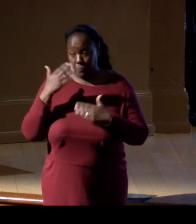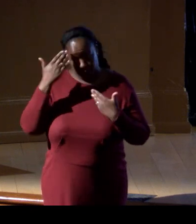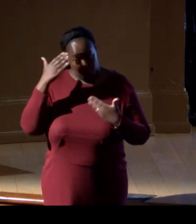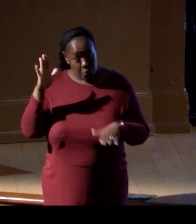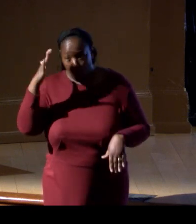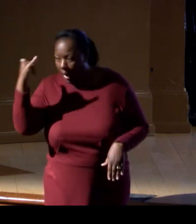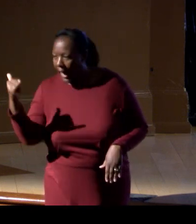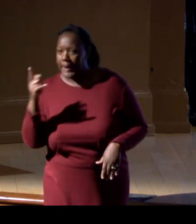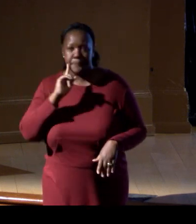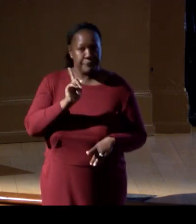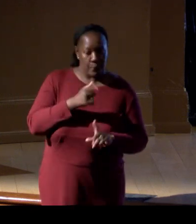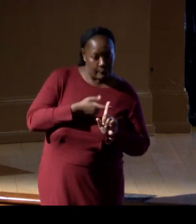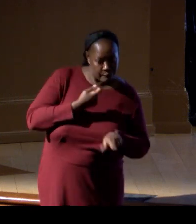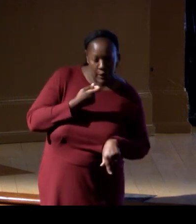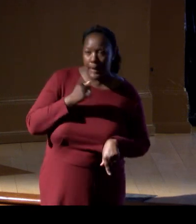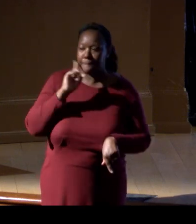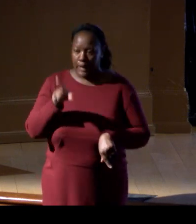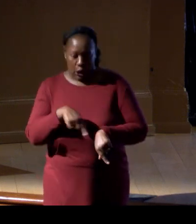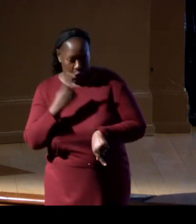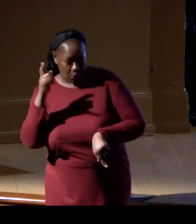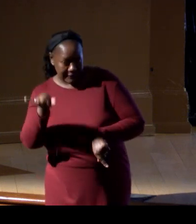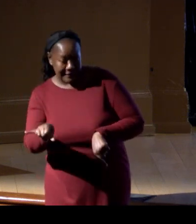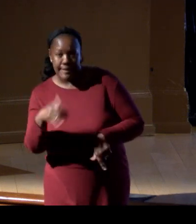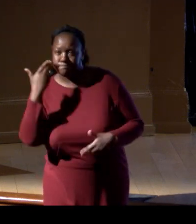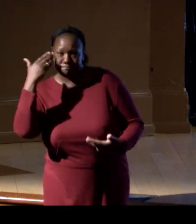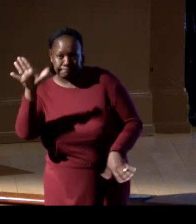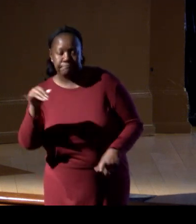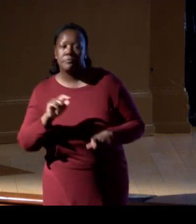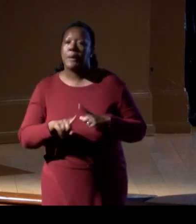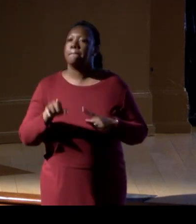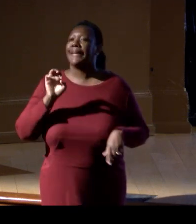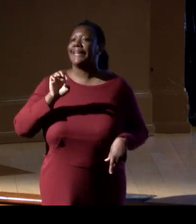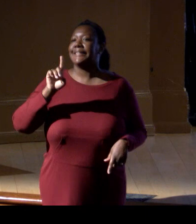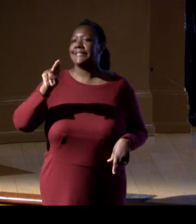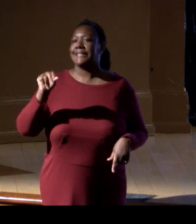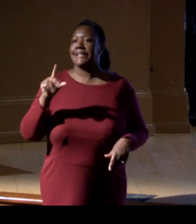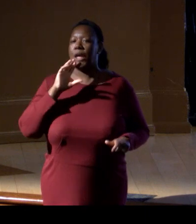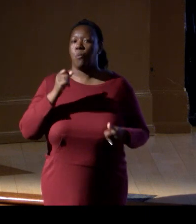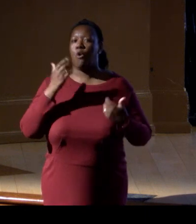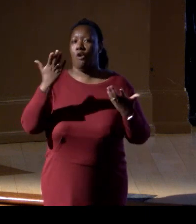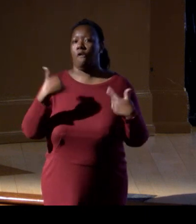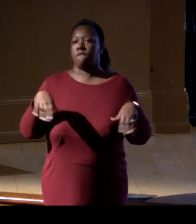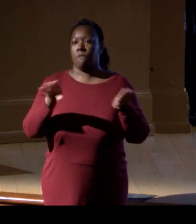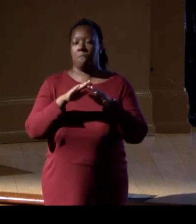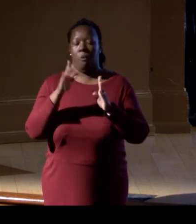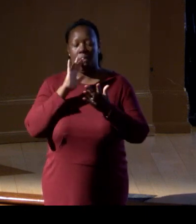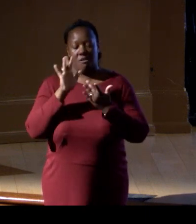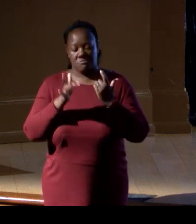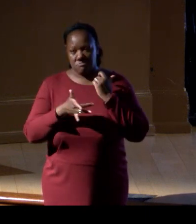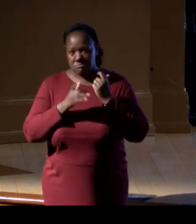but eDNA offers more of that fingerprint of information that we can then understand